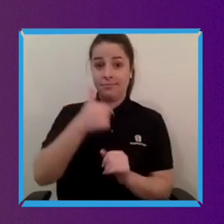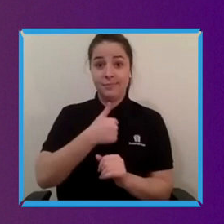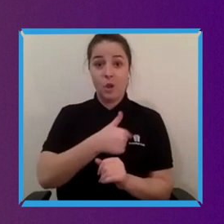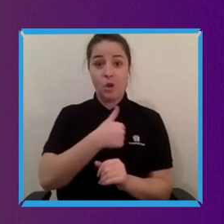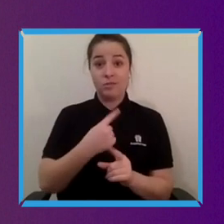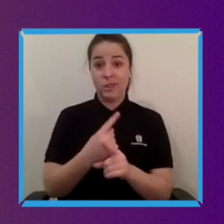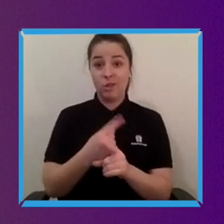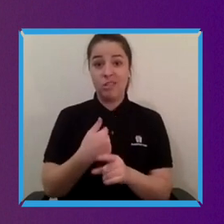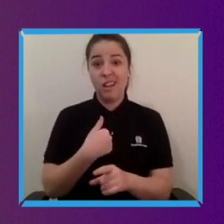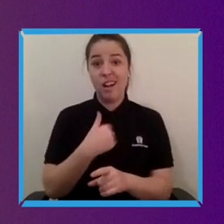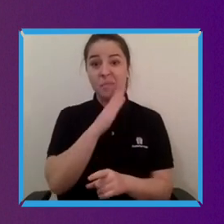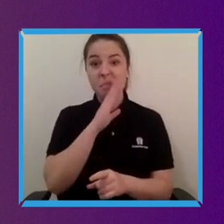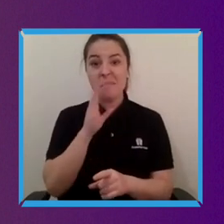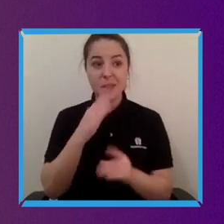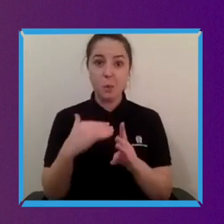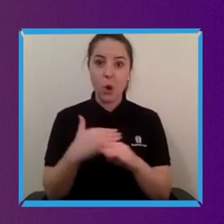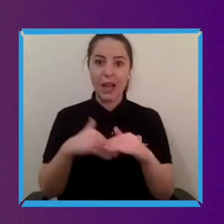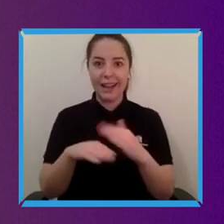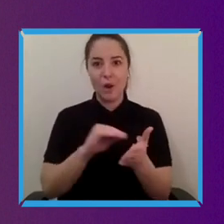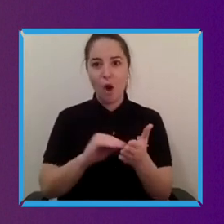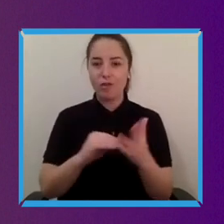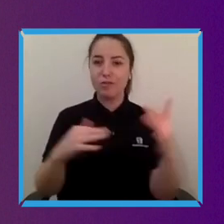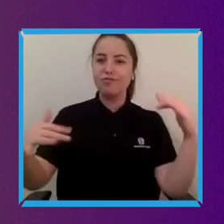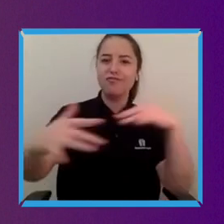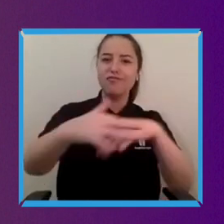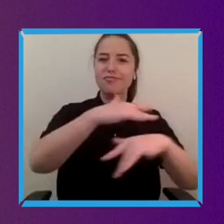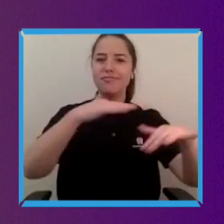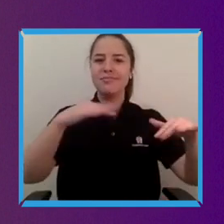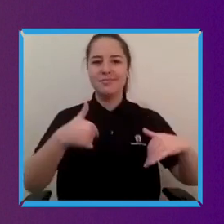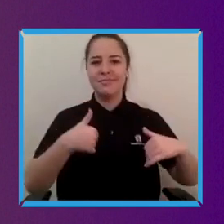like in an office and around people. I mean I've always worked from home a